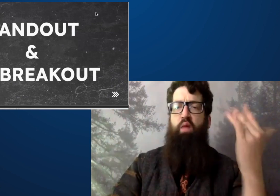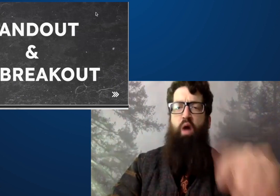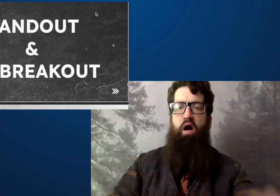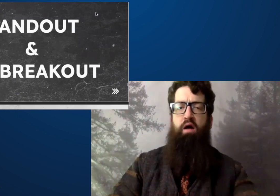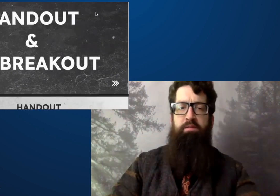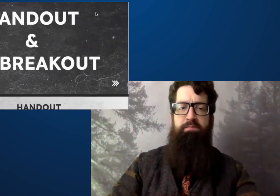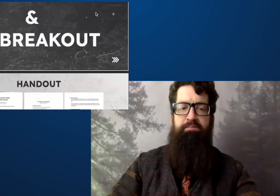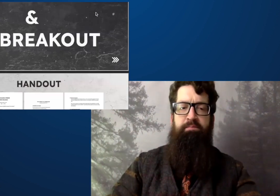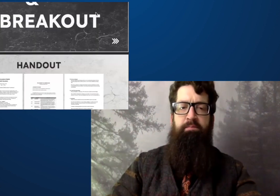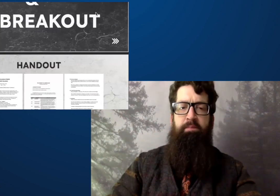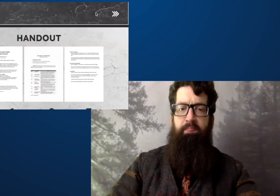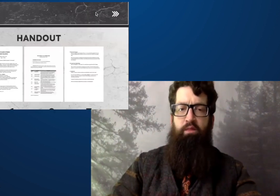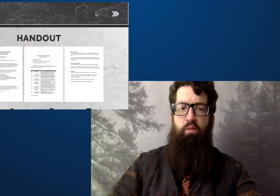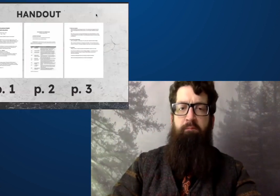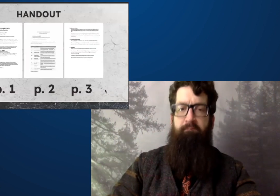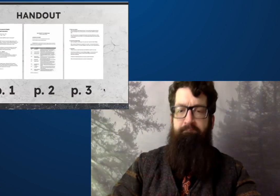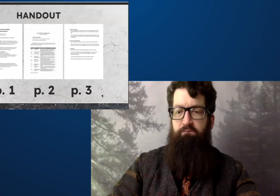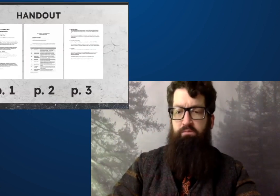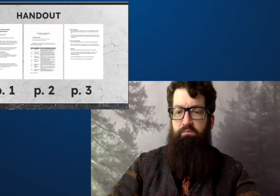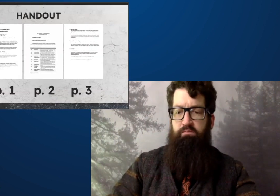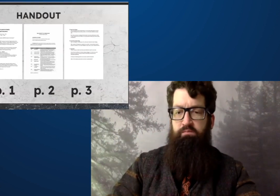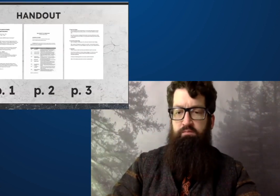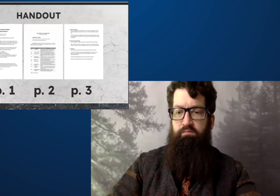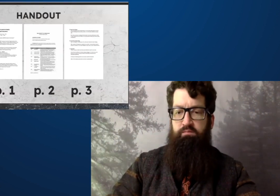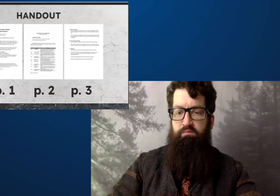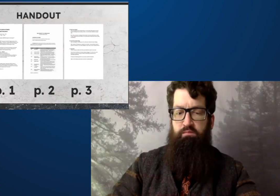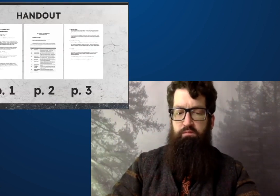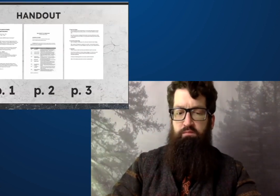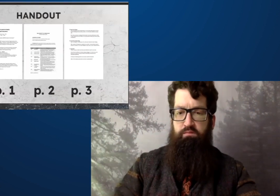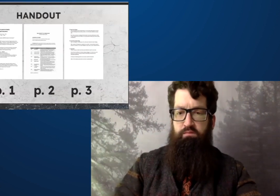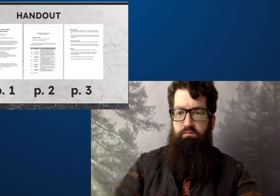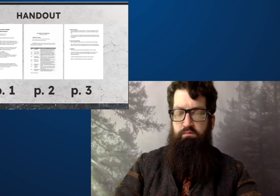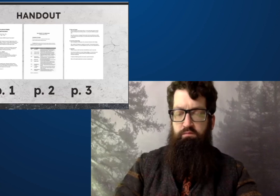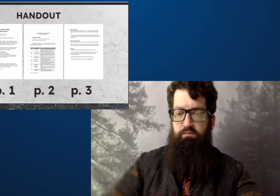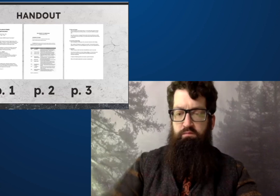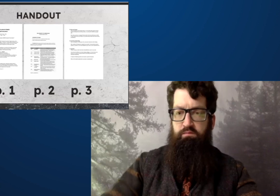Here's the handout on what I'm referring to.